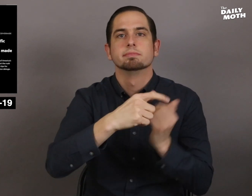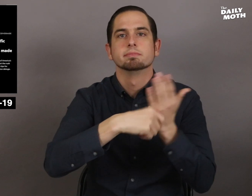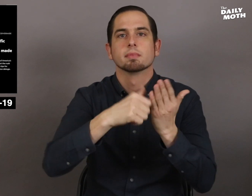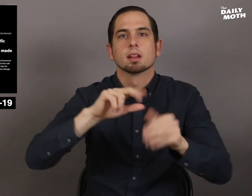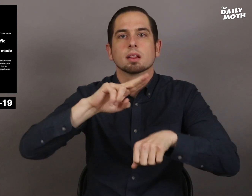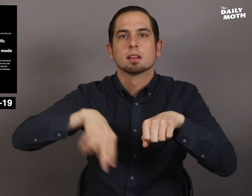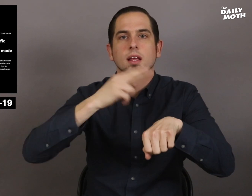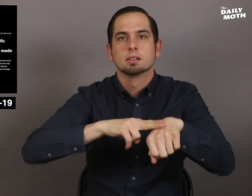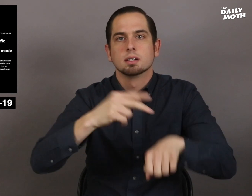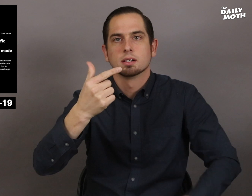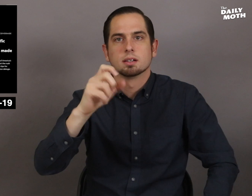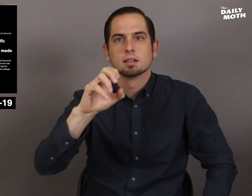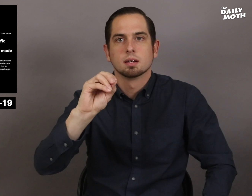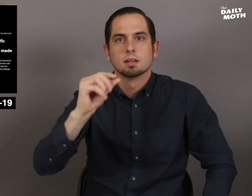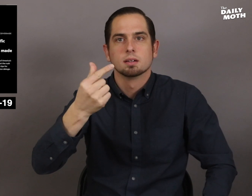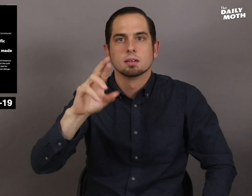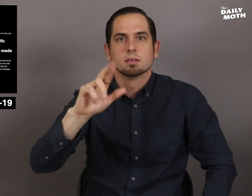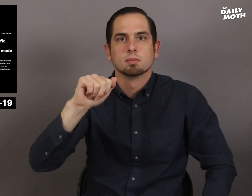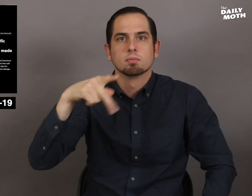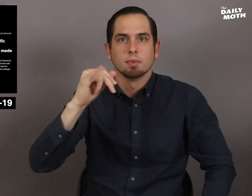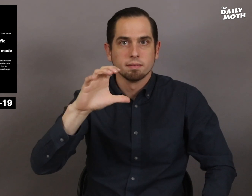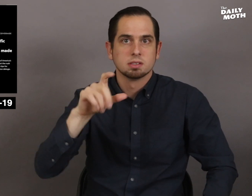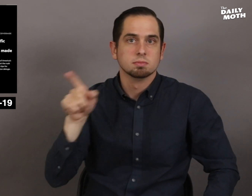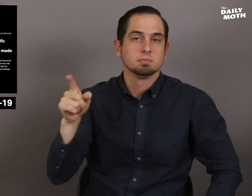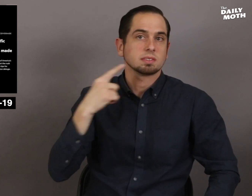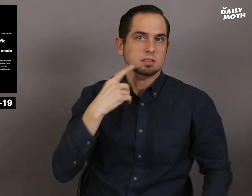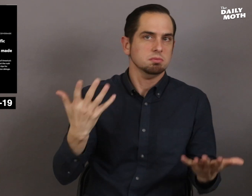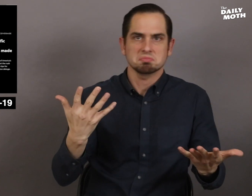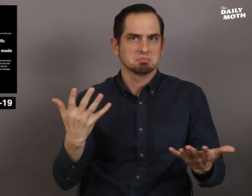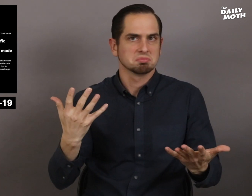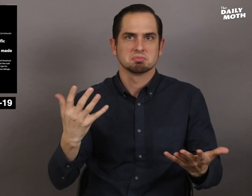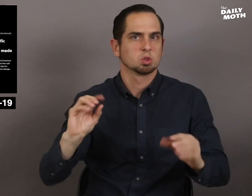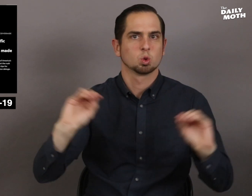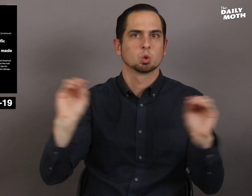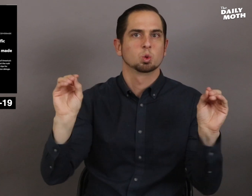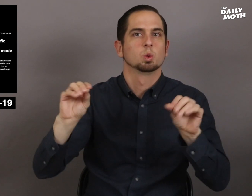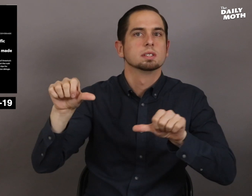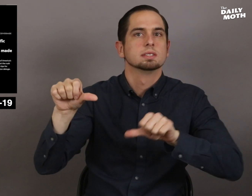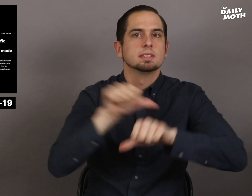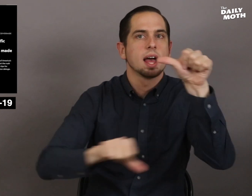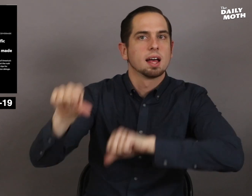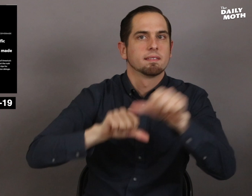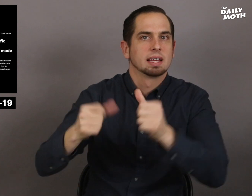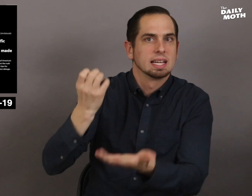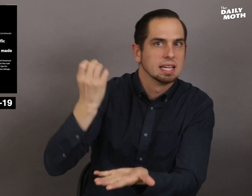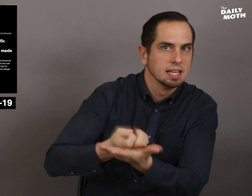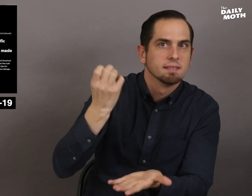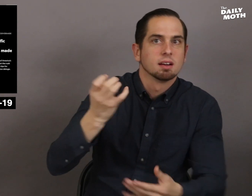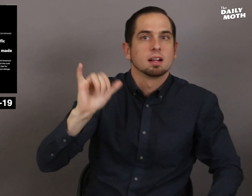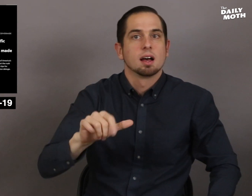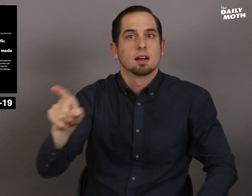National Geographic that there is no scientific evidence